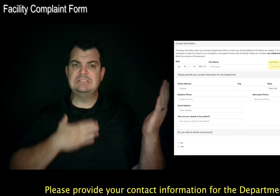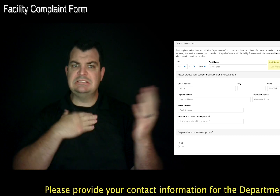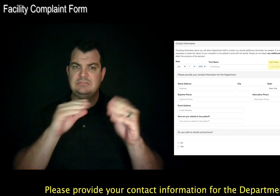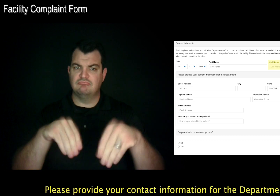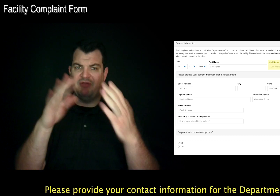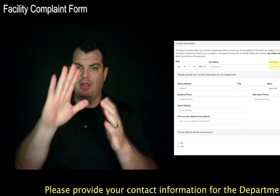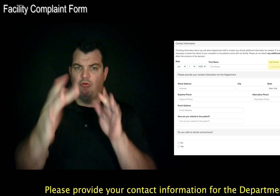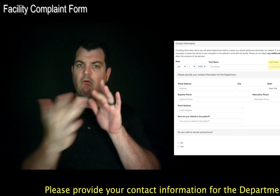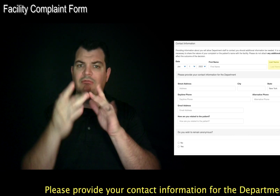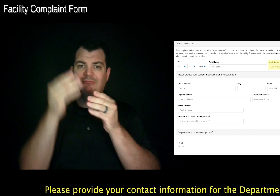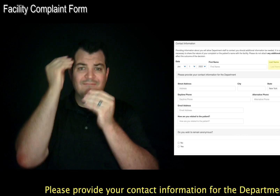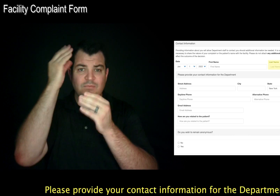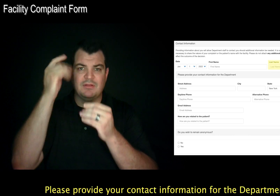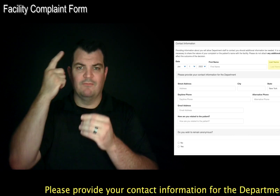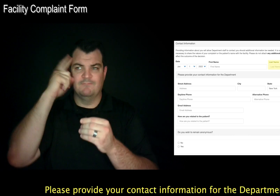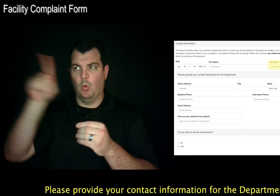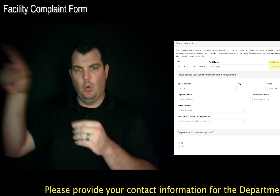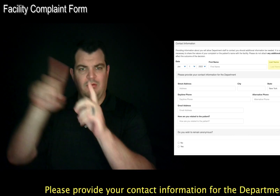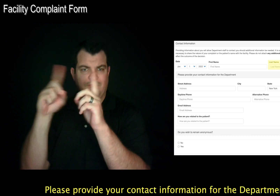Please provide your contact information for the Department.